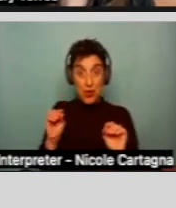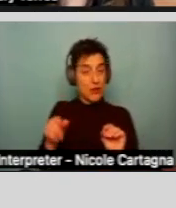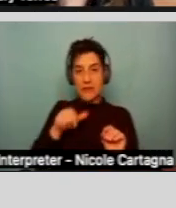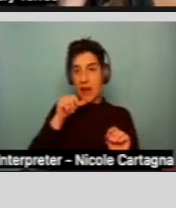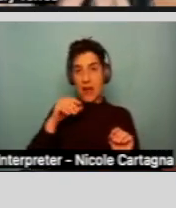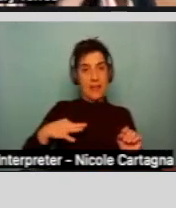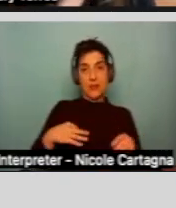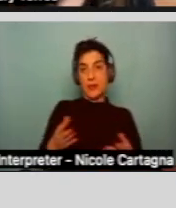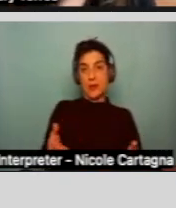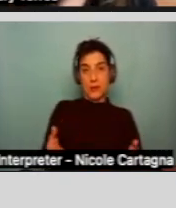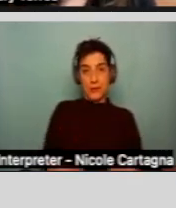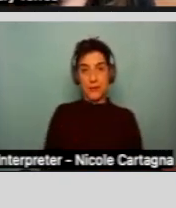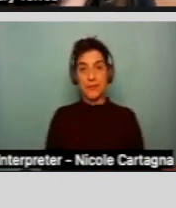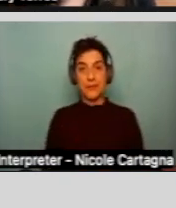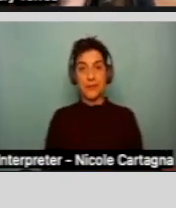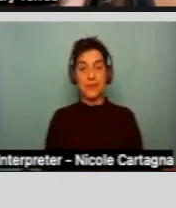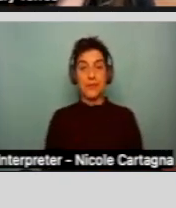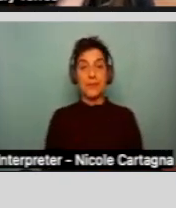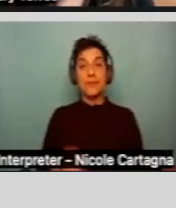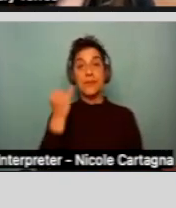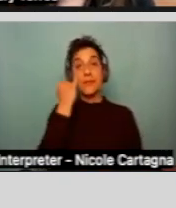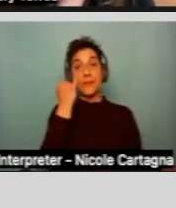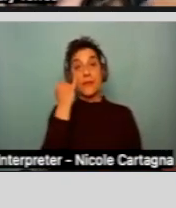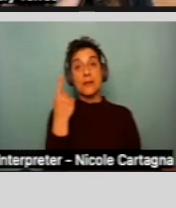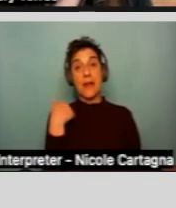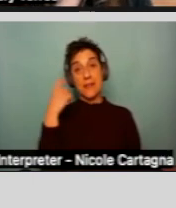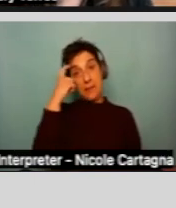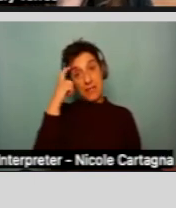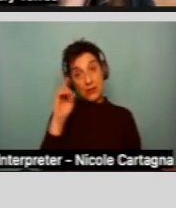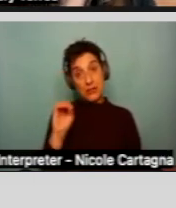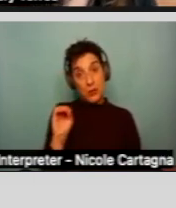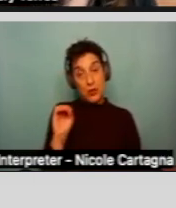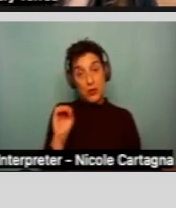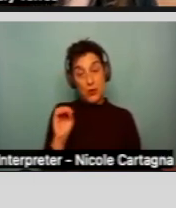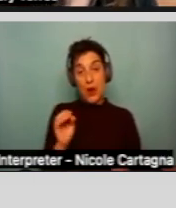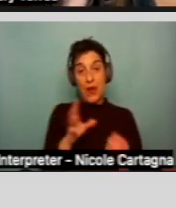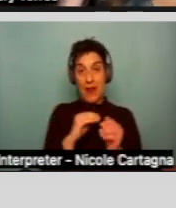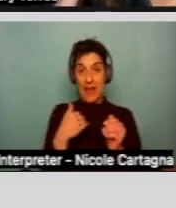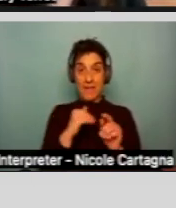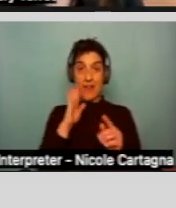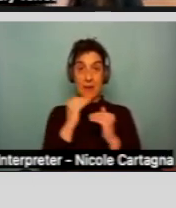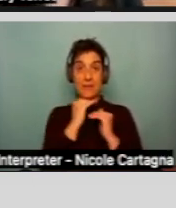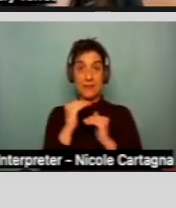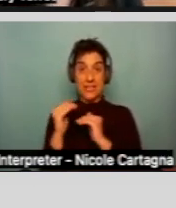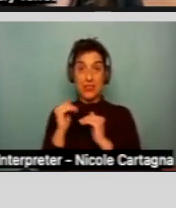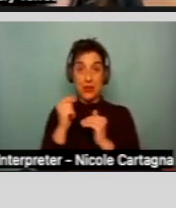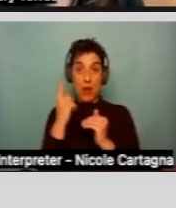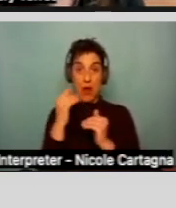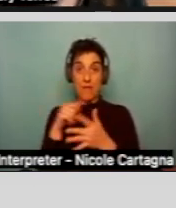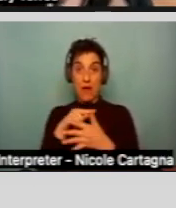So if somebody has a mental disorder and has limitations in one of those seven areas, does